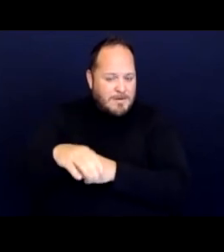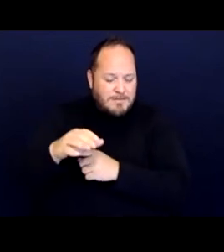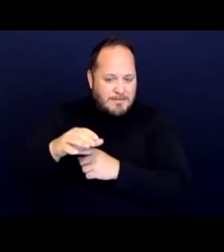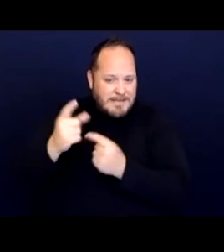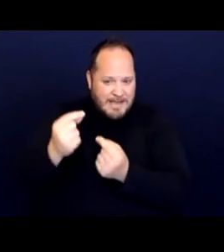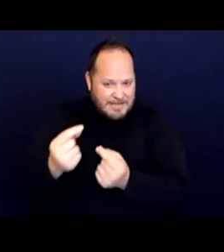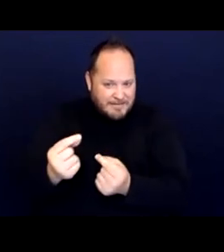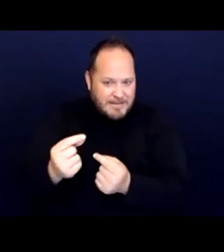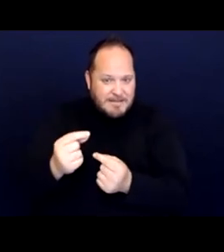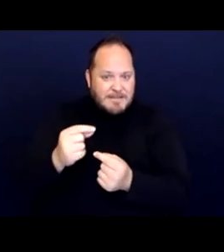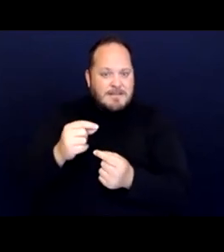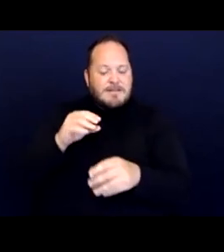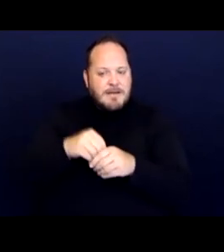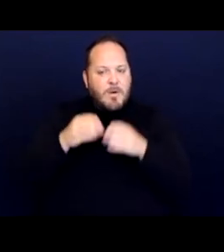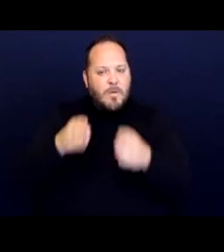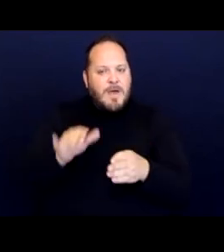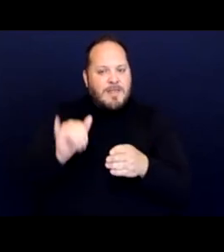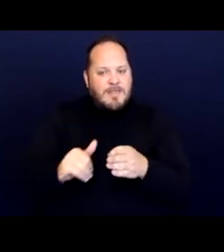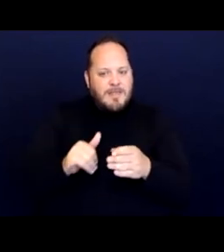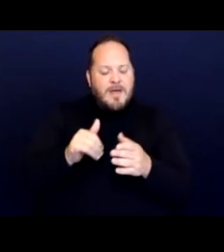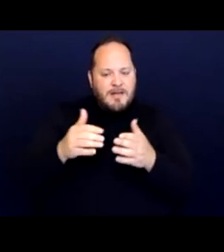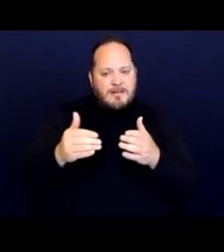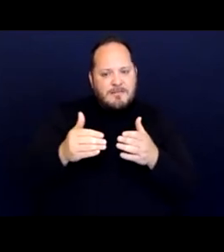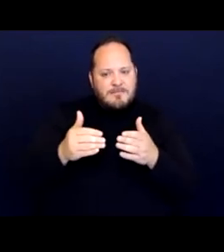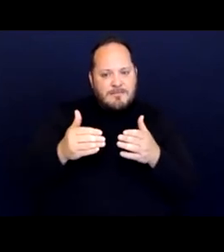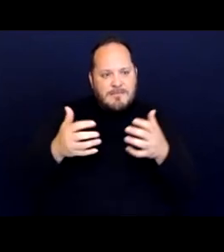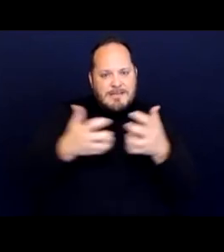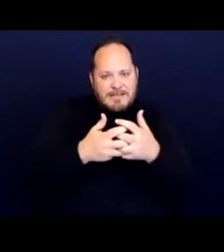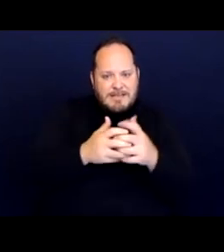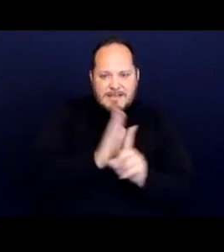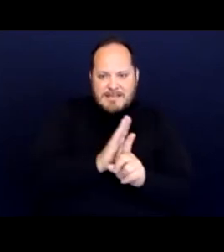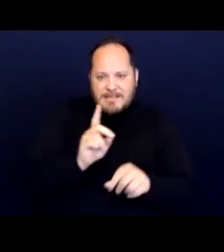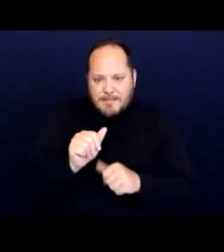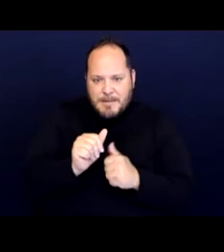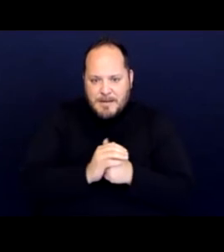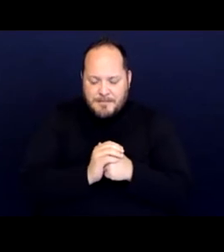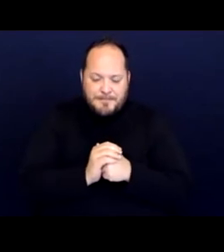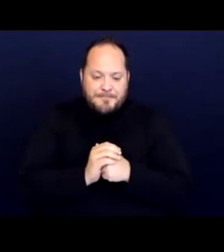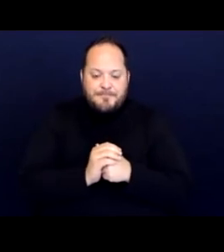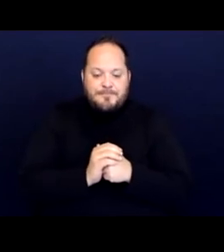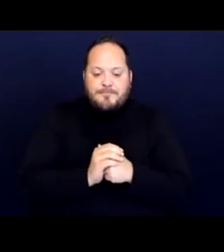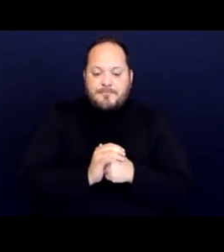in a manner consistent with his disability. And so the concept of compliance